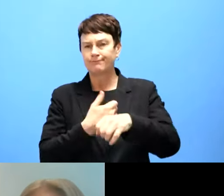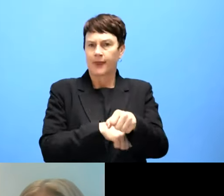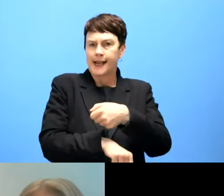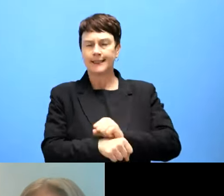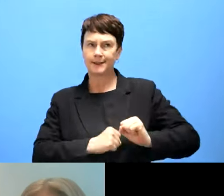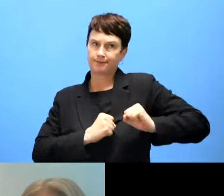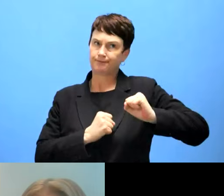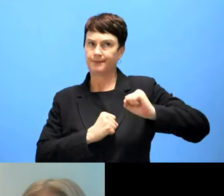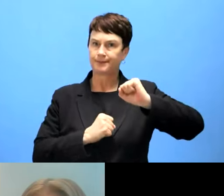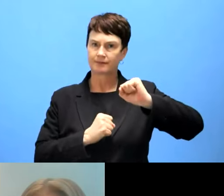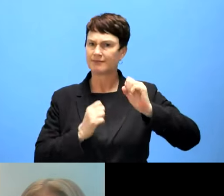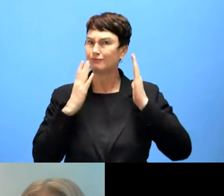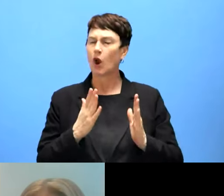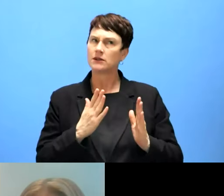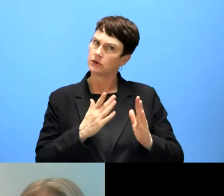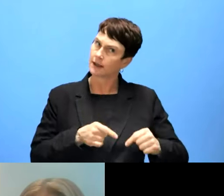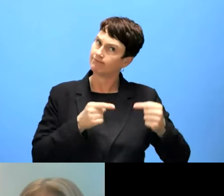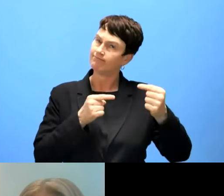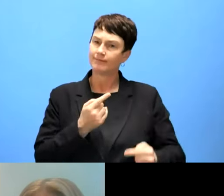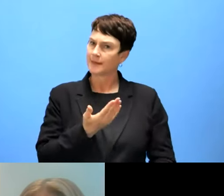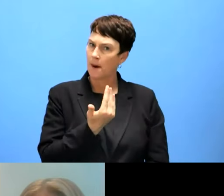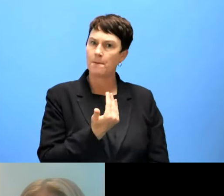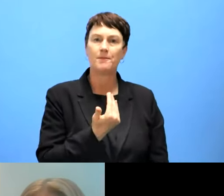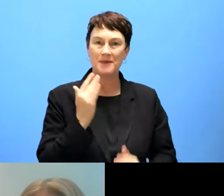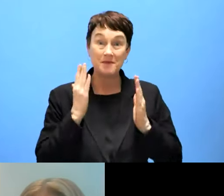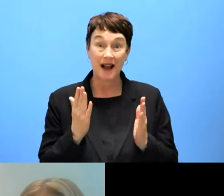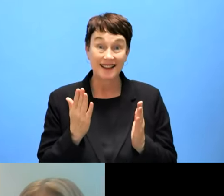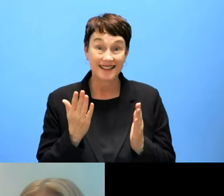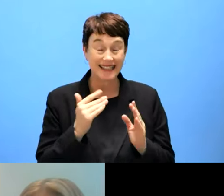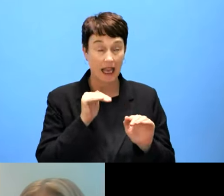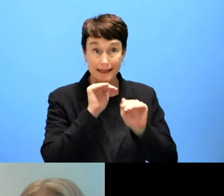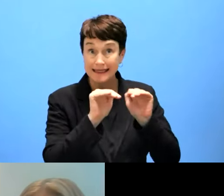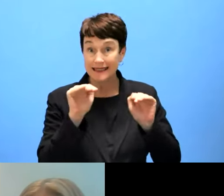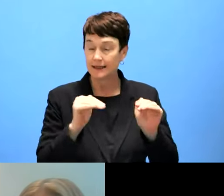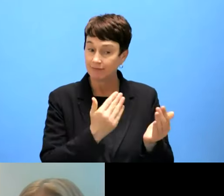but then sometimes I think we have to go in and take that take that on us.